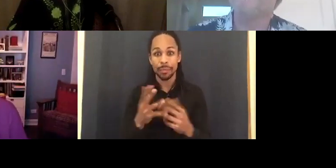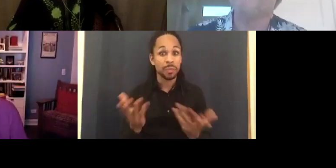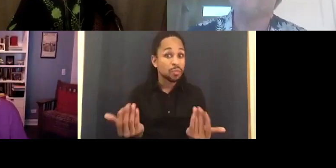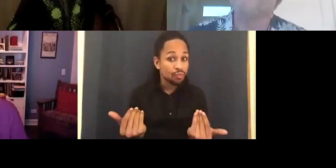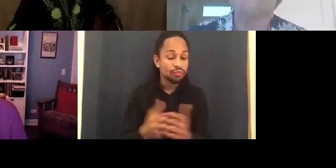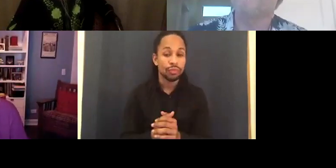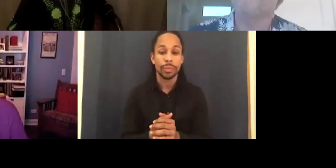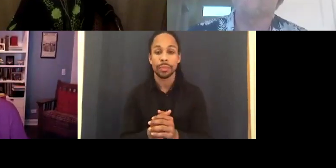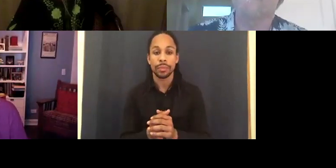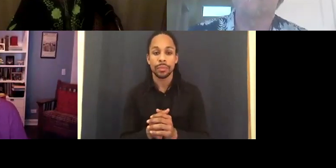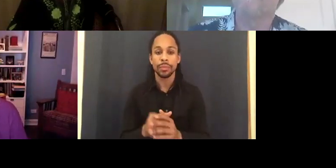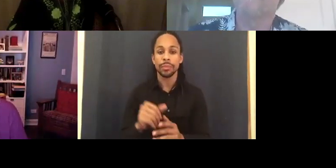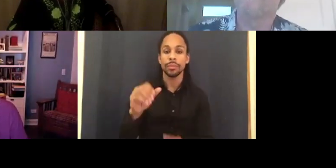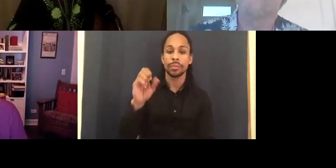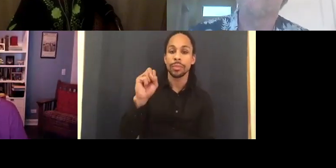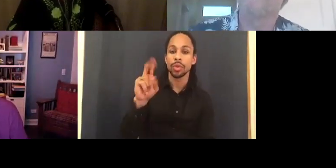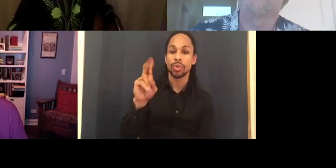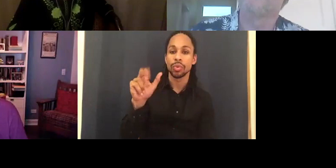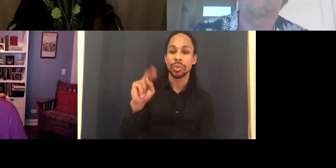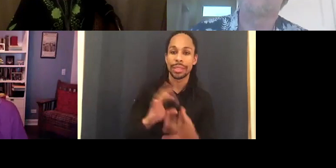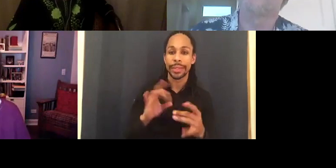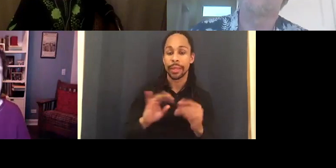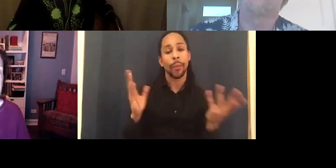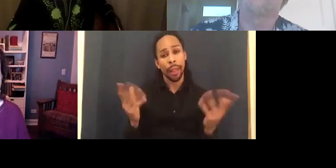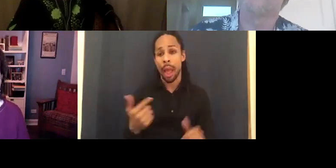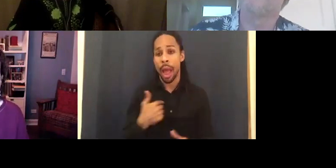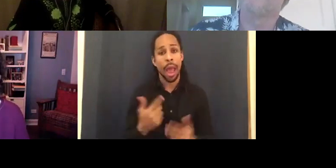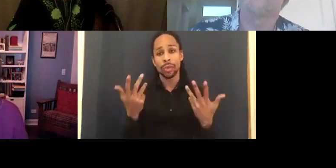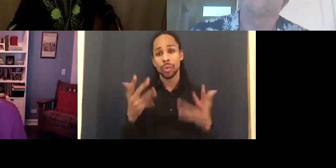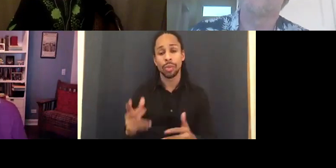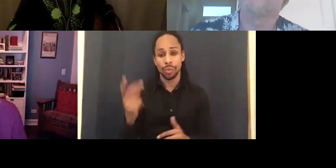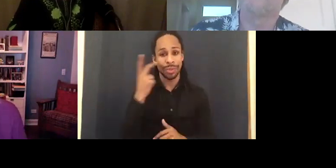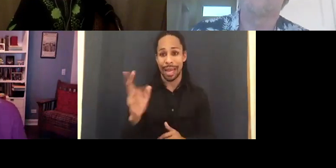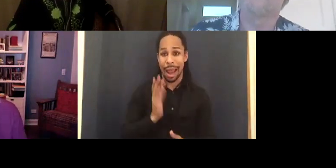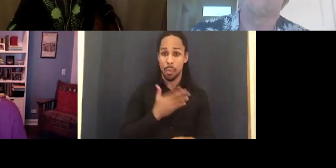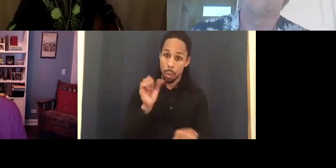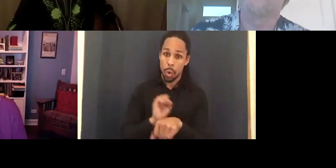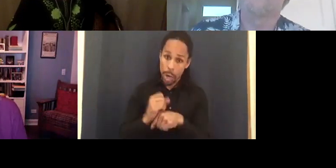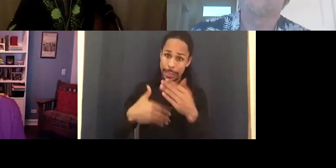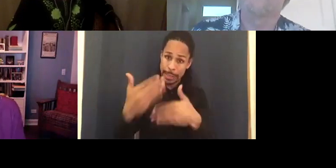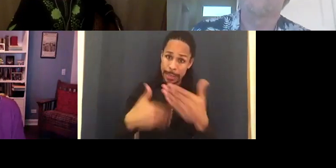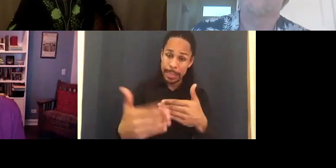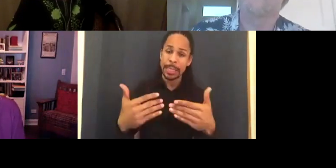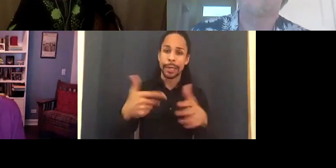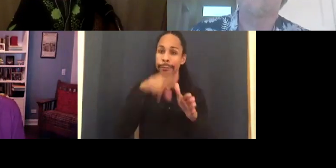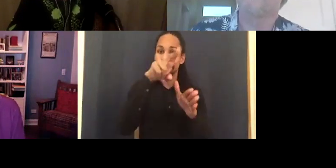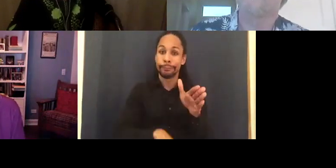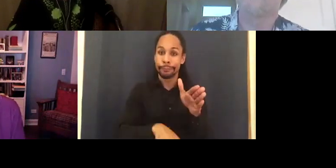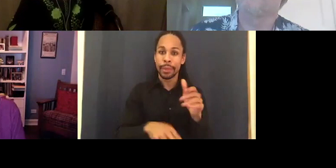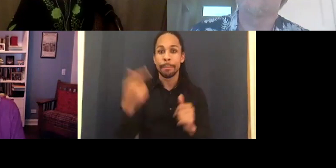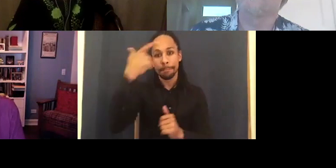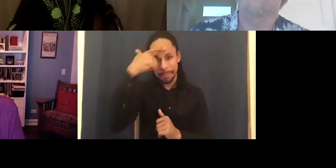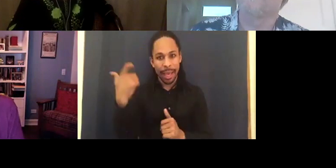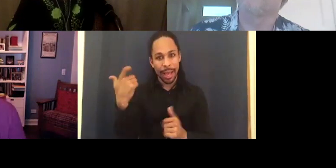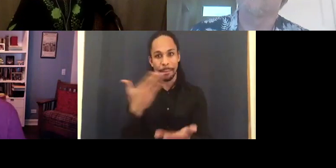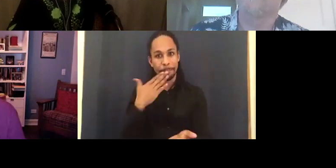see it buried because bad timing. That's my main concern about it.